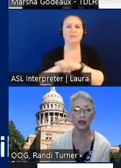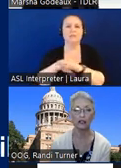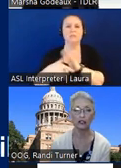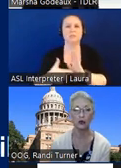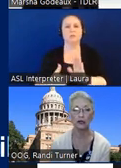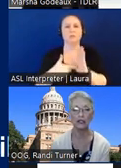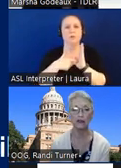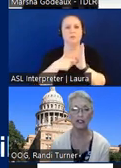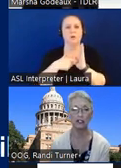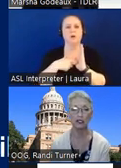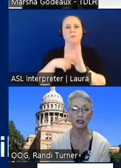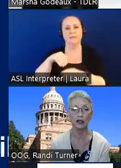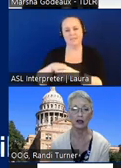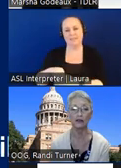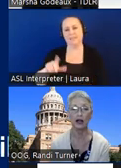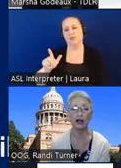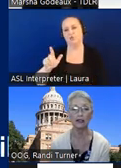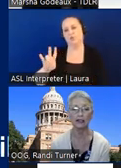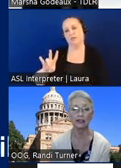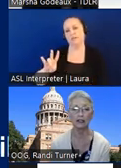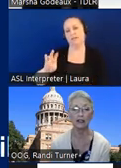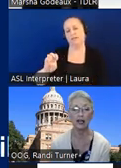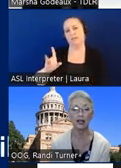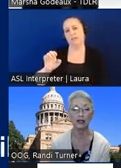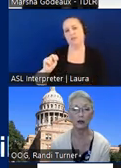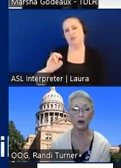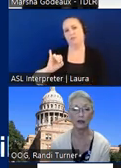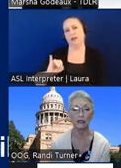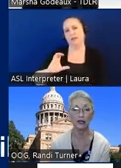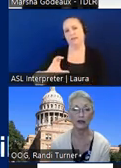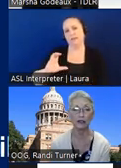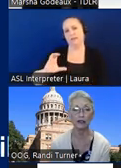found in the 27 edition of icc a117